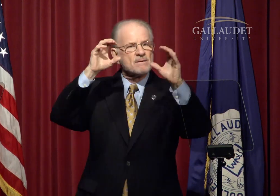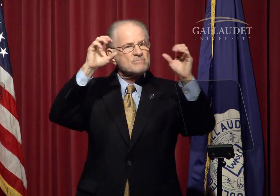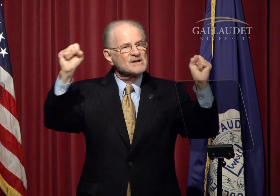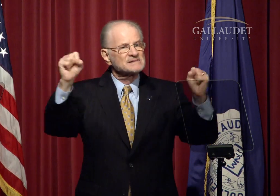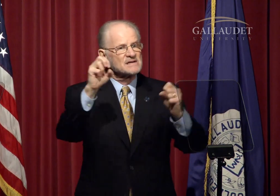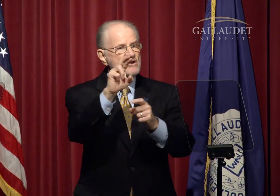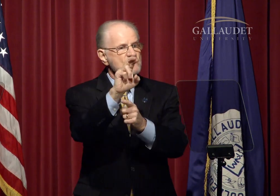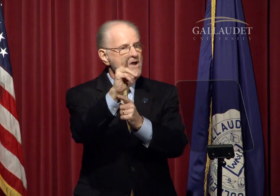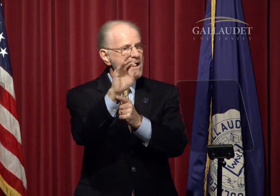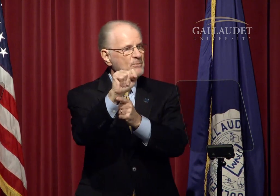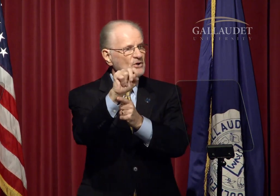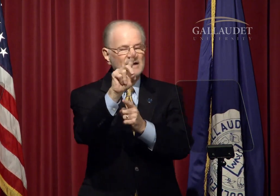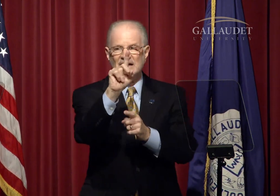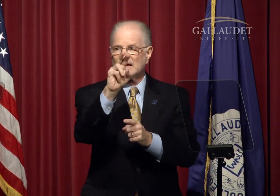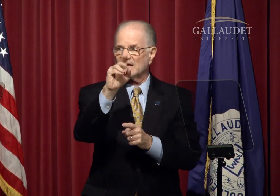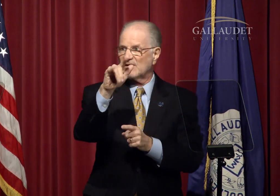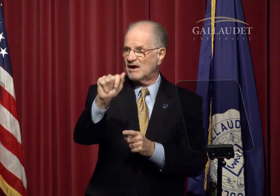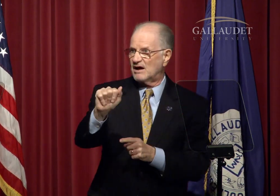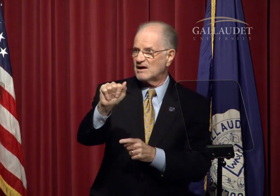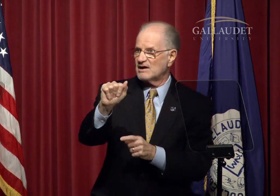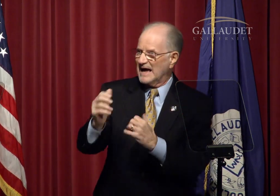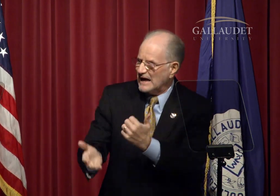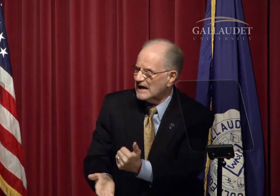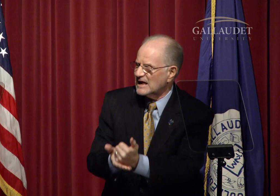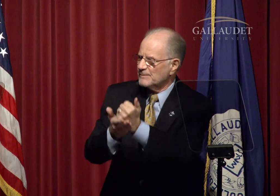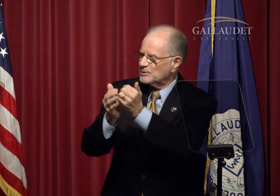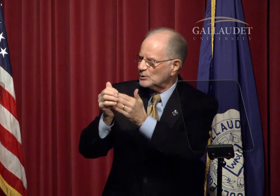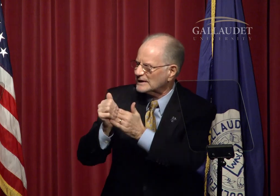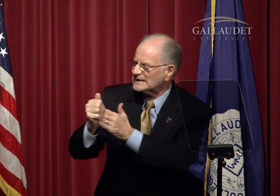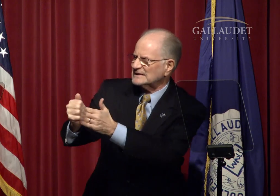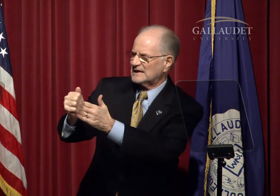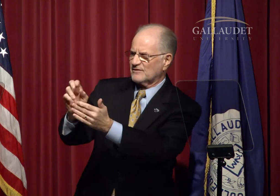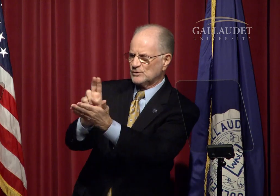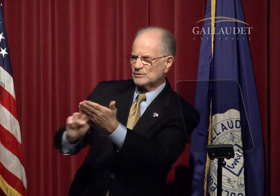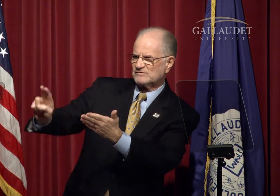President Robert Davila helped lead the university